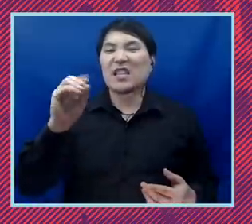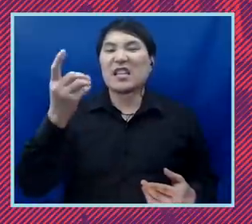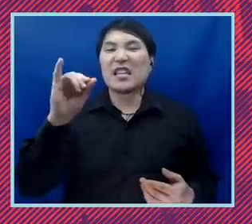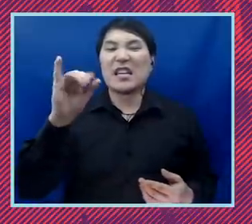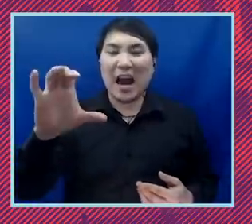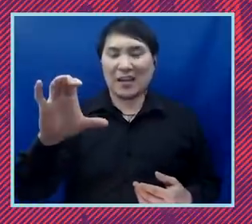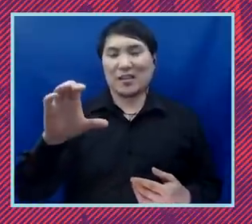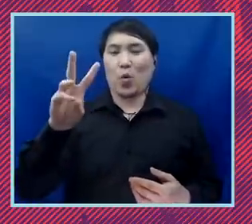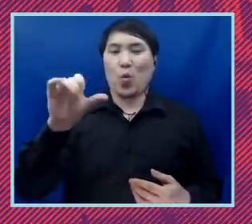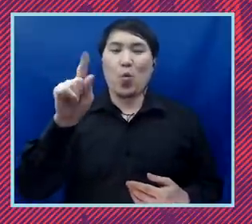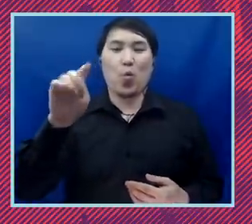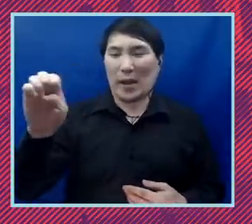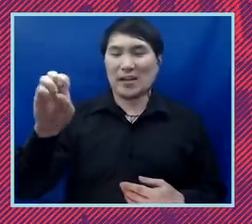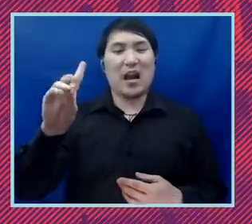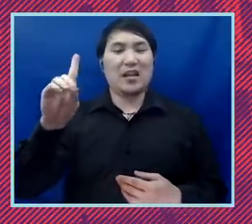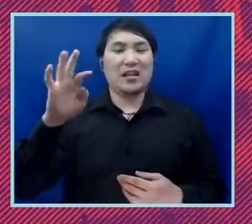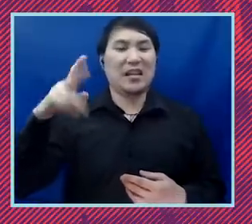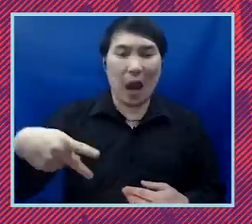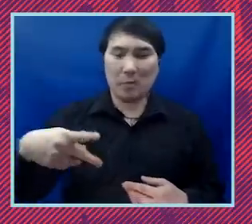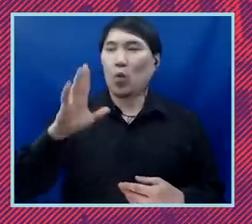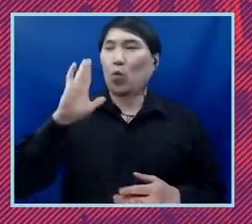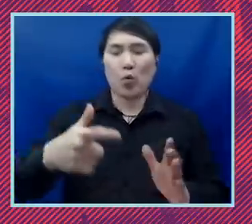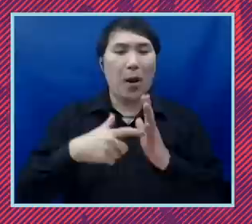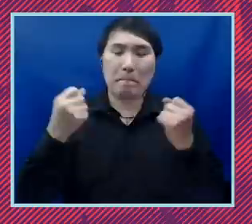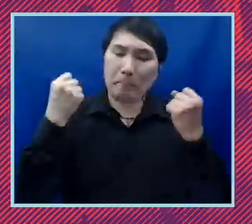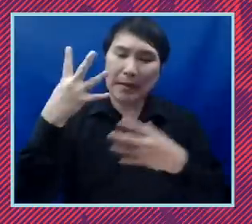liberties and civil rights. It's going to take us years, if not decades to fully dig out. But we are